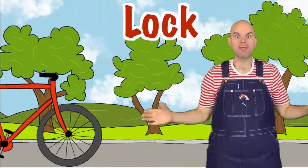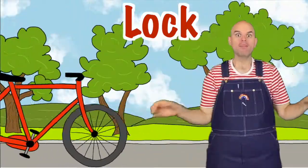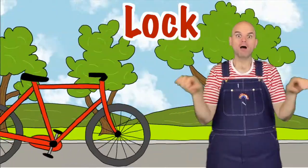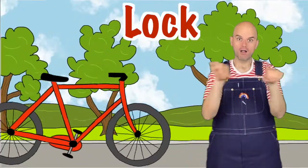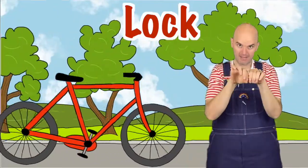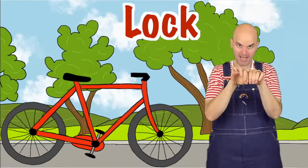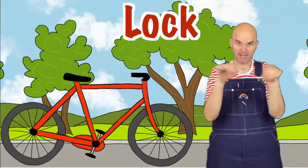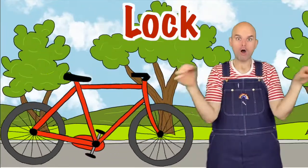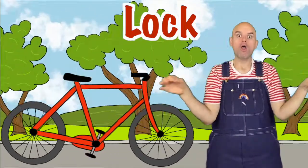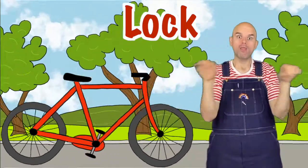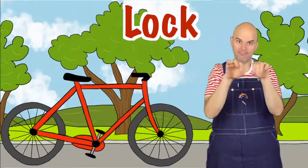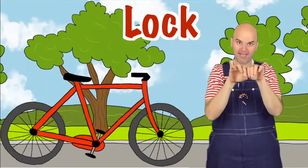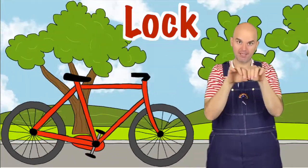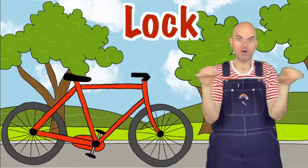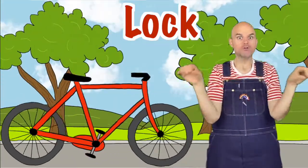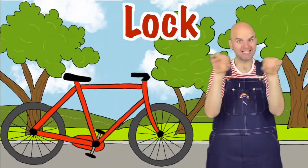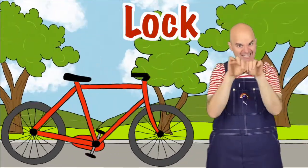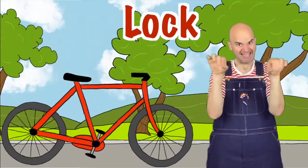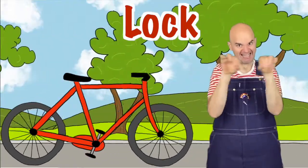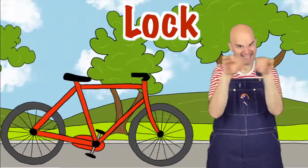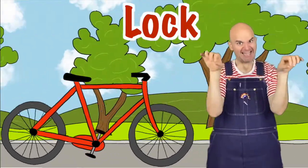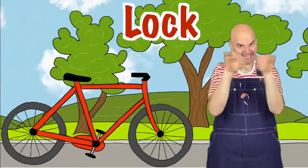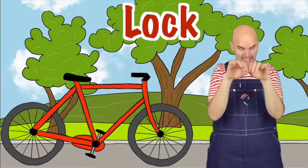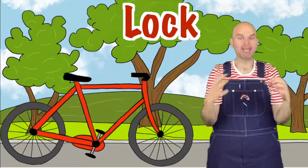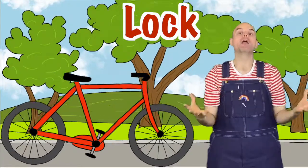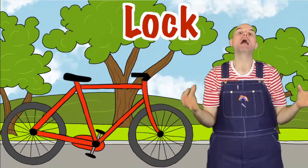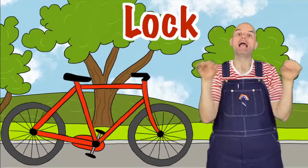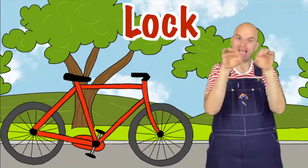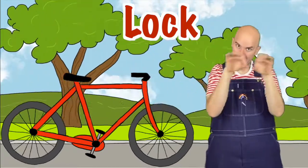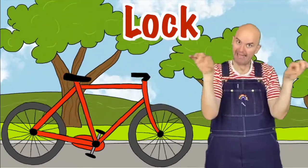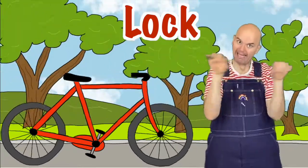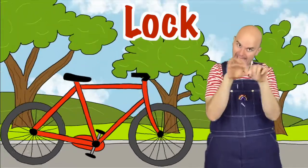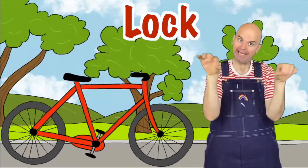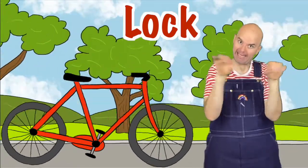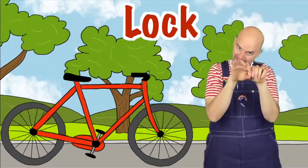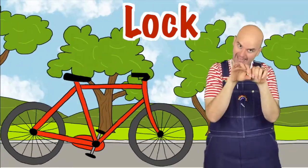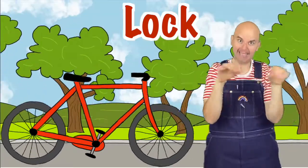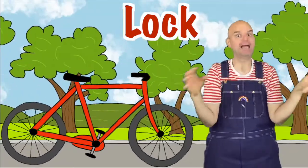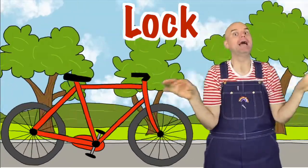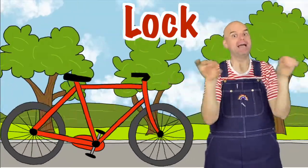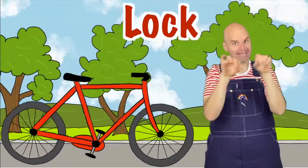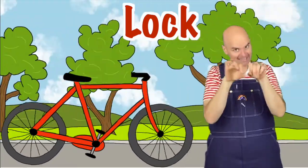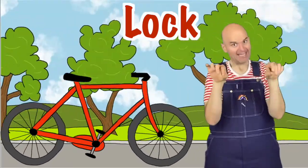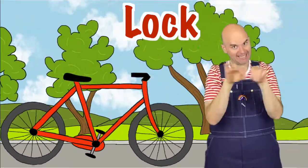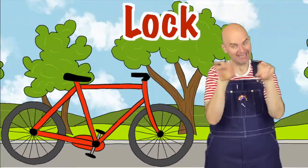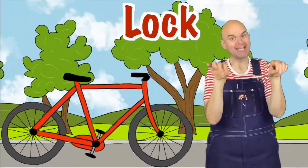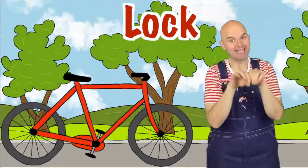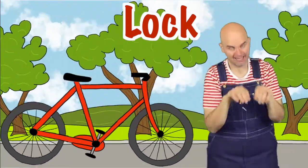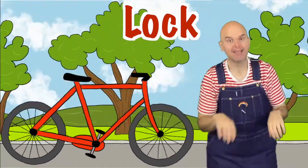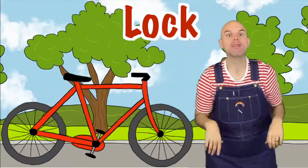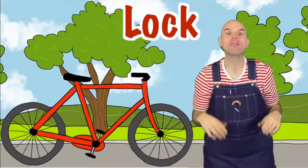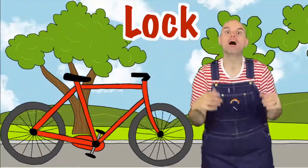The lock on the Bike Goes click click click Click click click Click click click